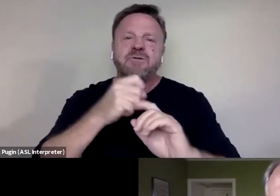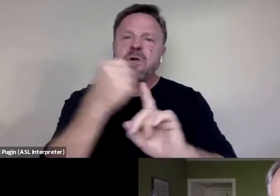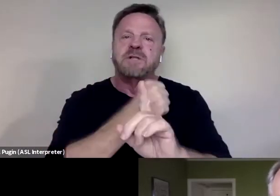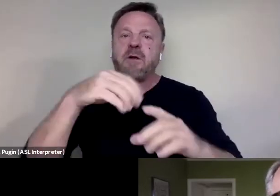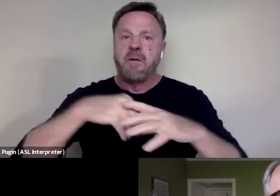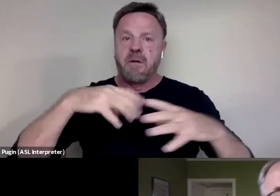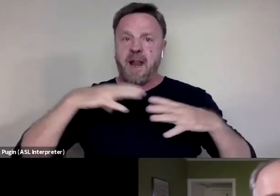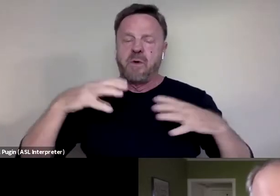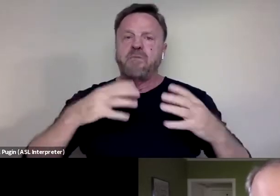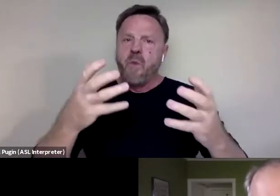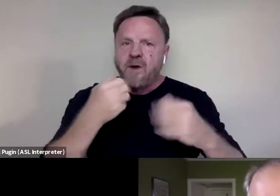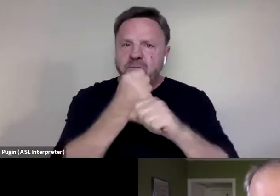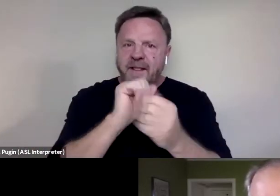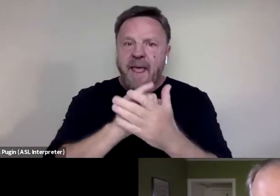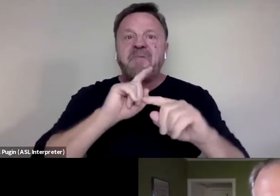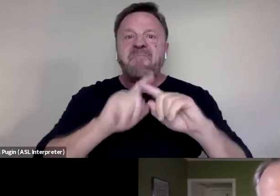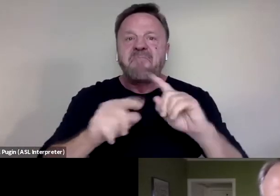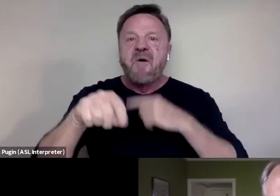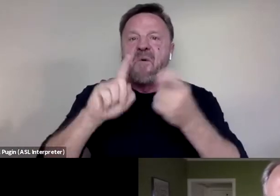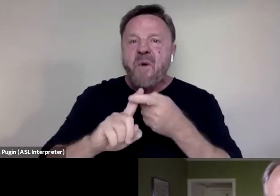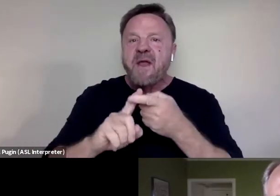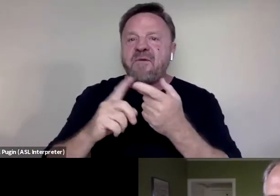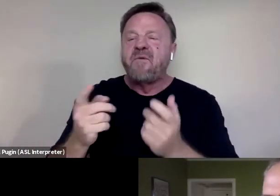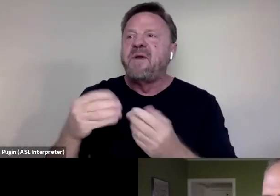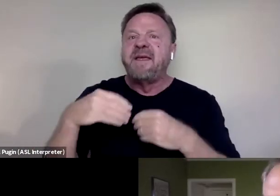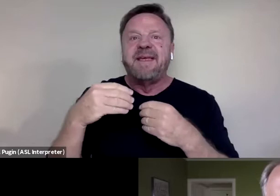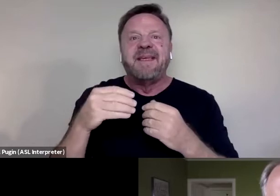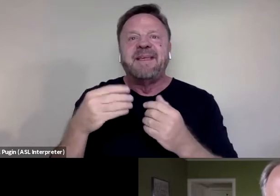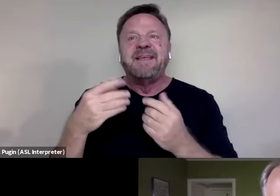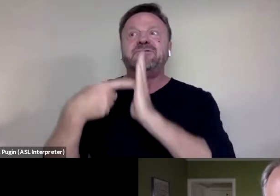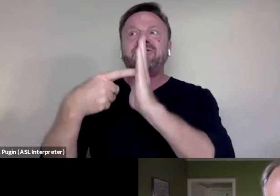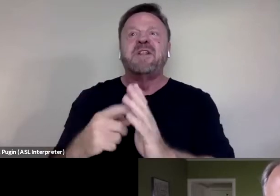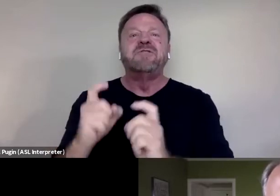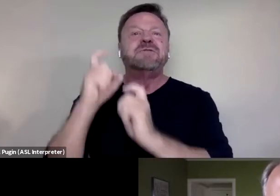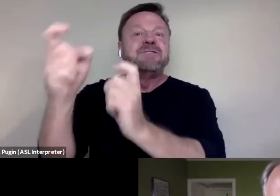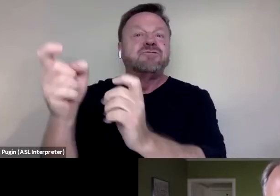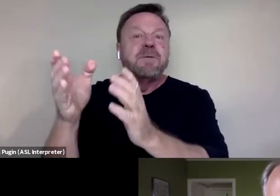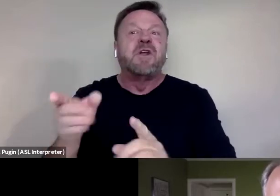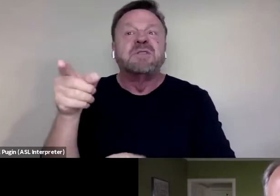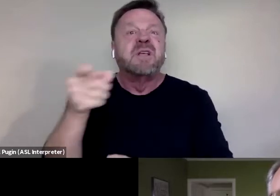but when we took it around distributors, no surprise, absolutely not. No one would touch it.